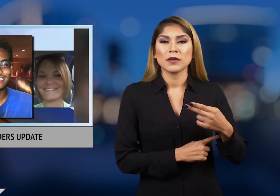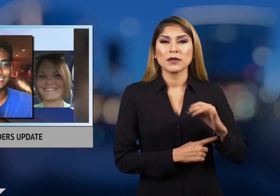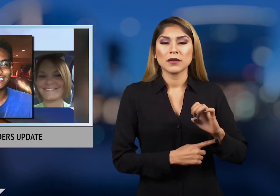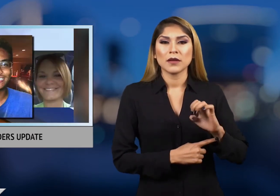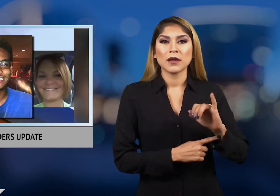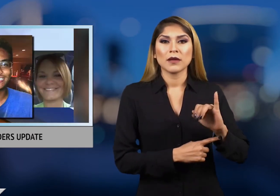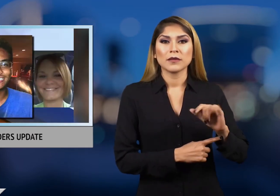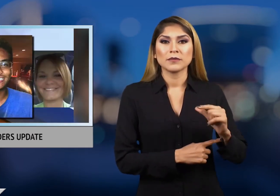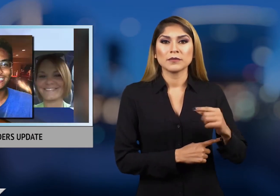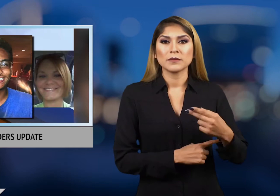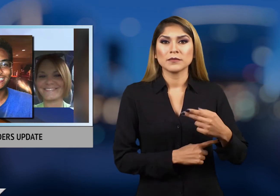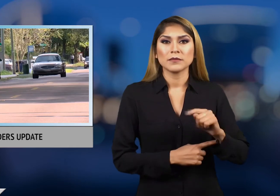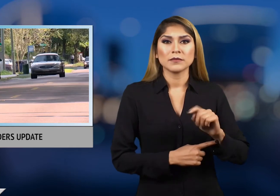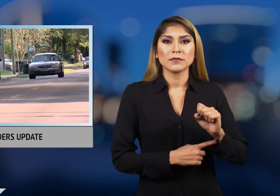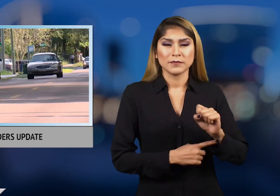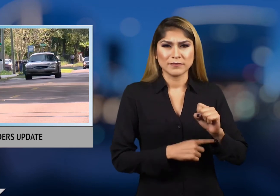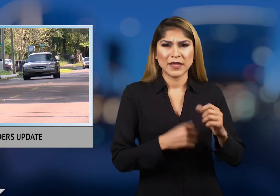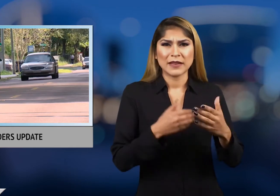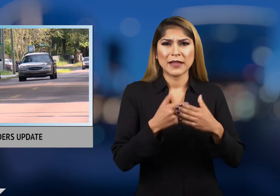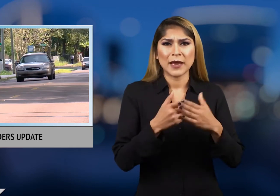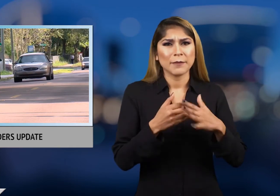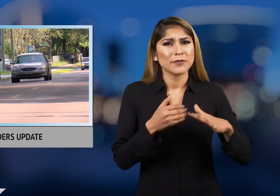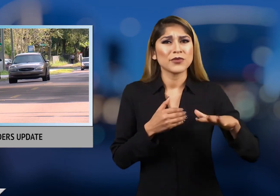within a mile radius of the